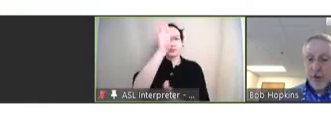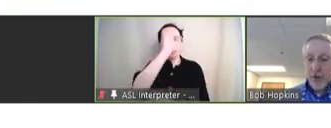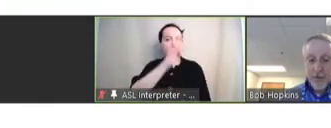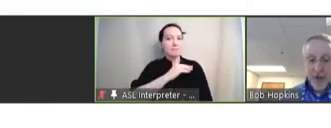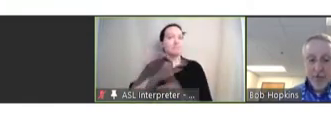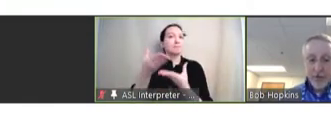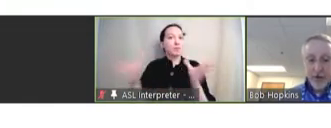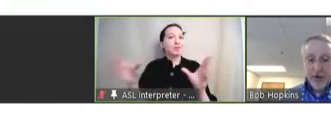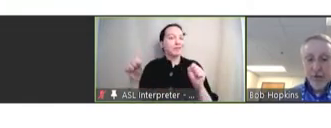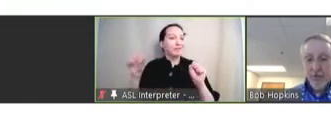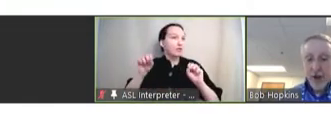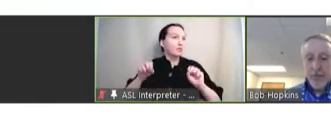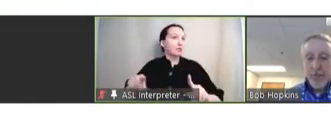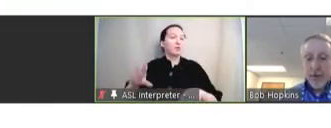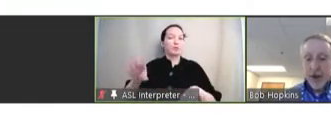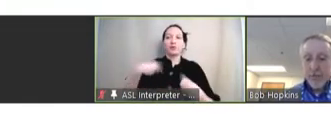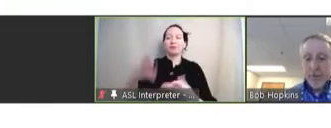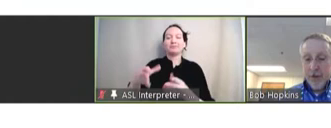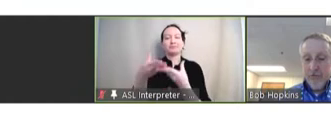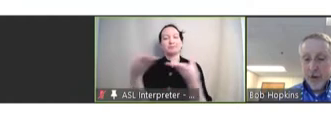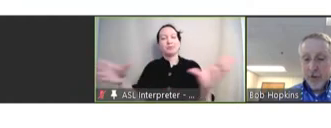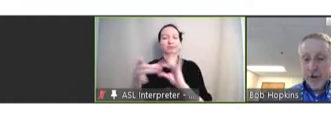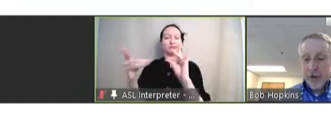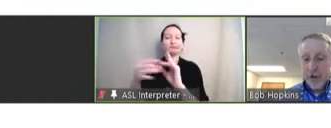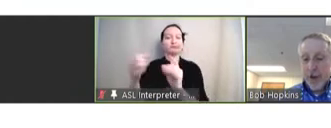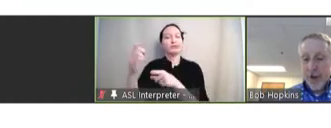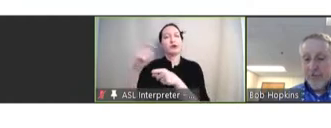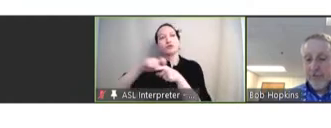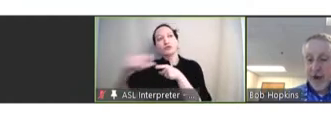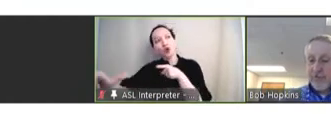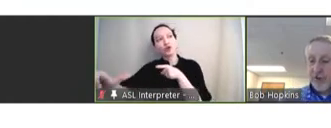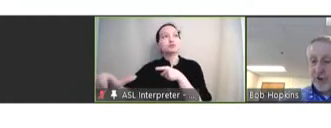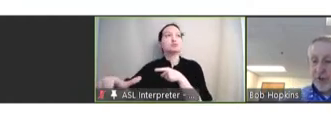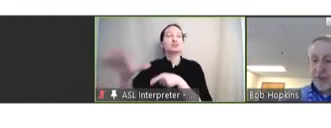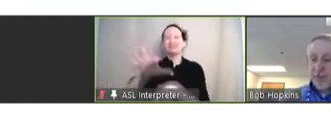will have the opportunity to provide a public comment by phone at about 5:30 p.m. today,